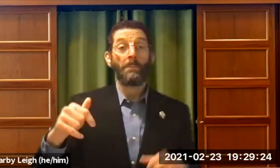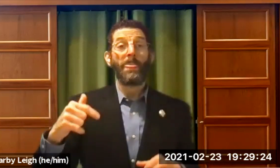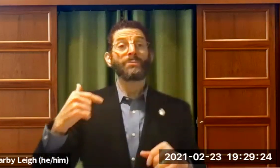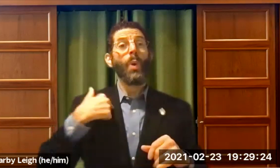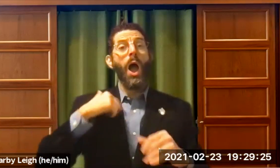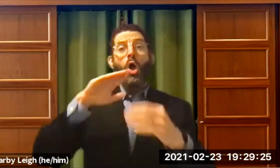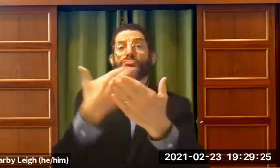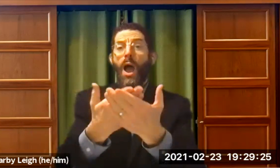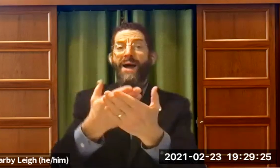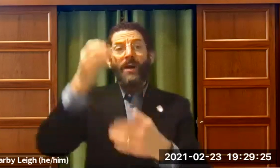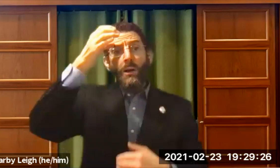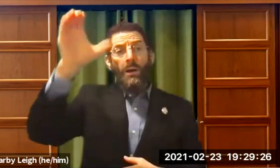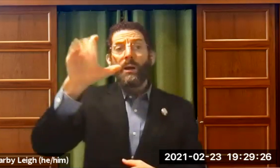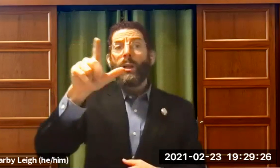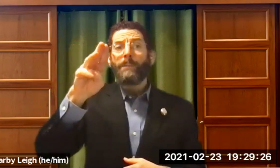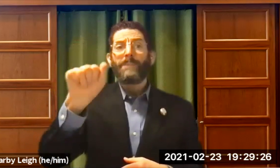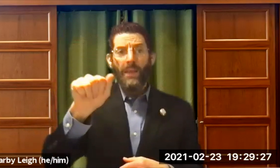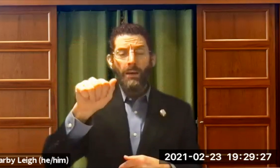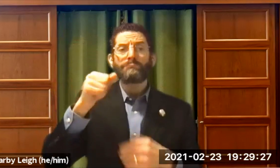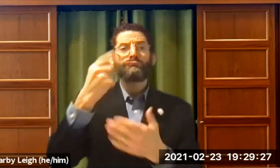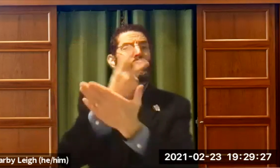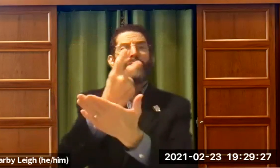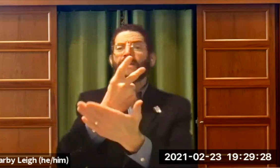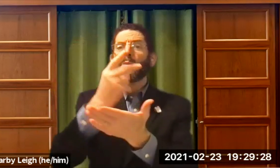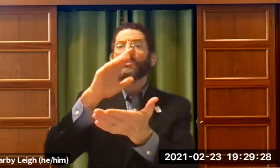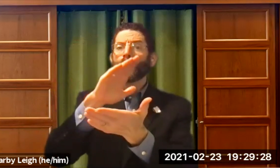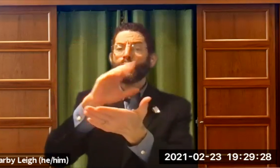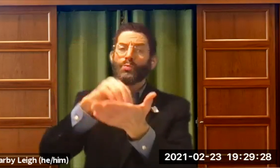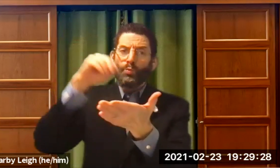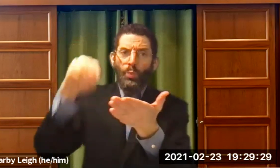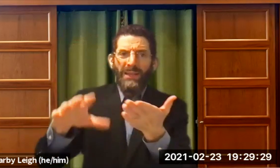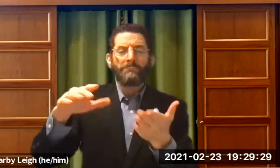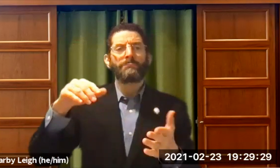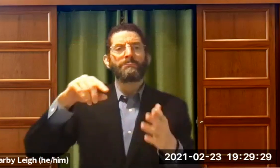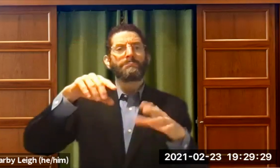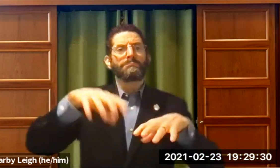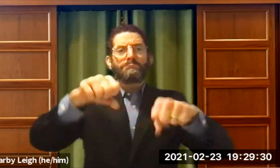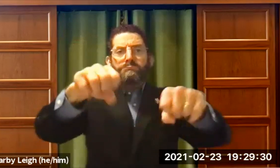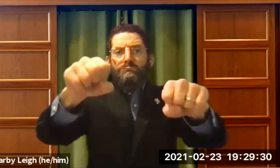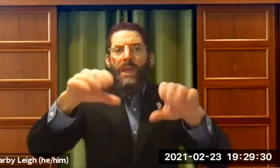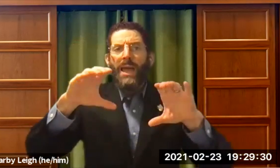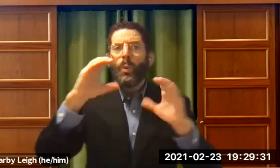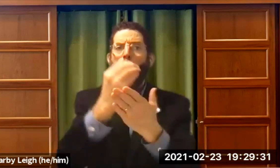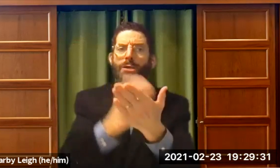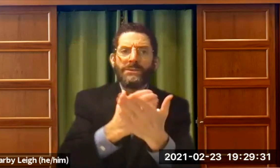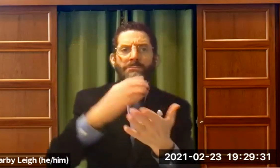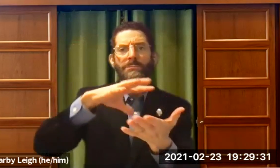The conservative move sment kind of centered there and Columbia University graduate students were permitted to take